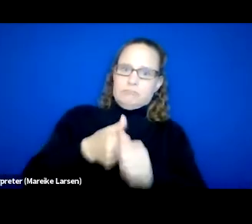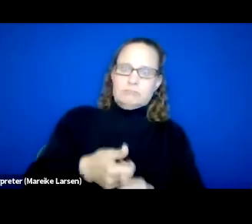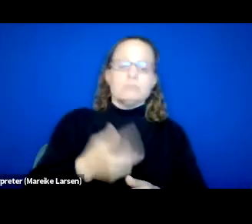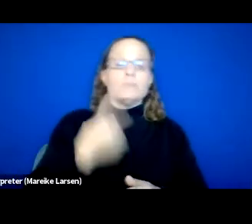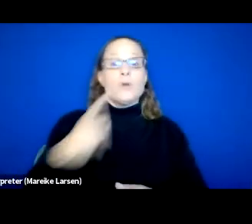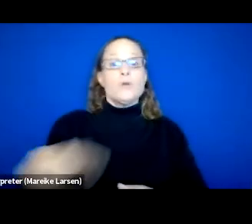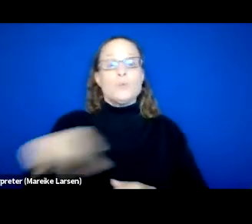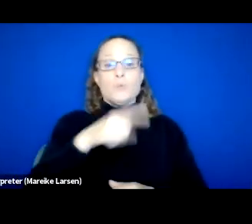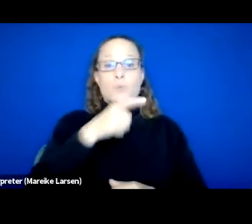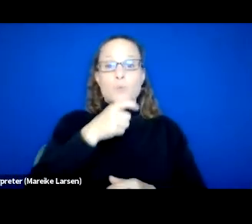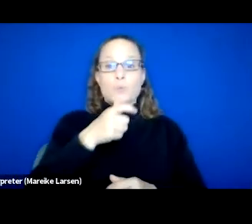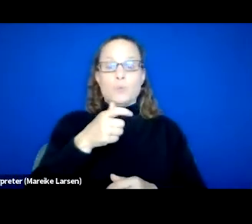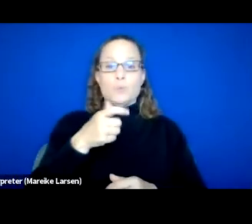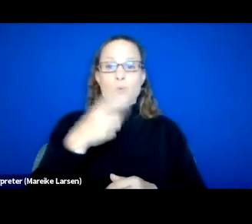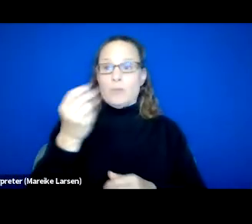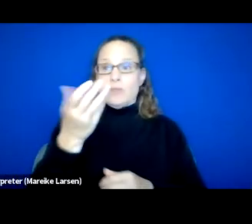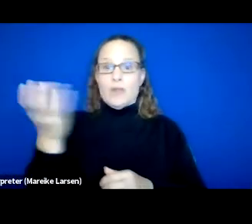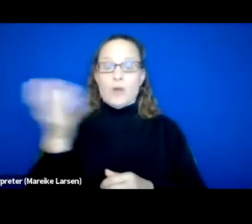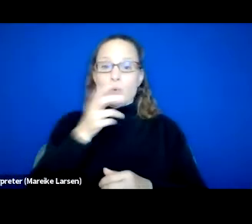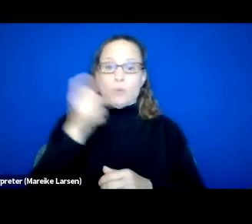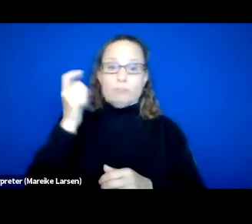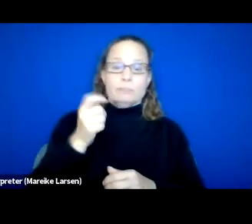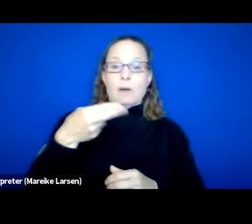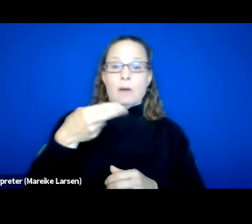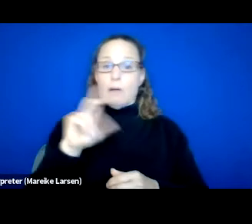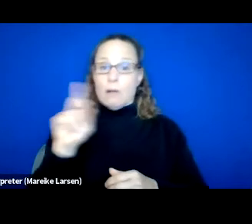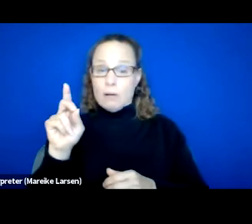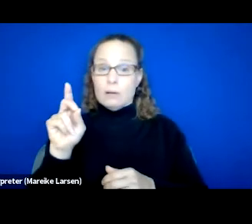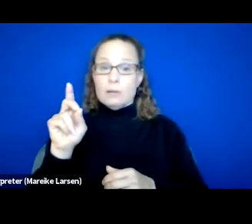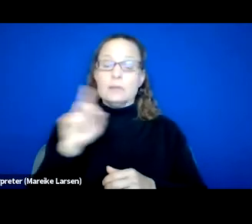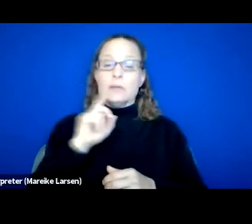who receive HUD Continuum of Care funding, right?